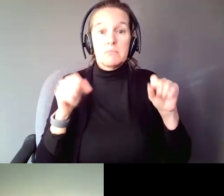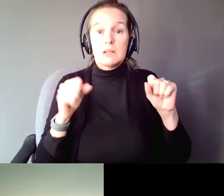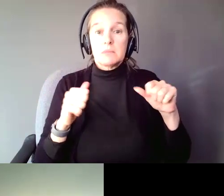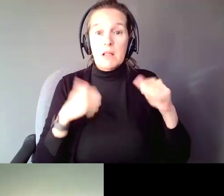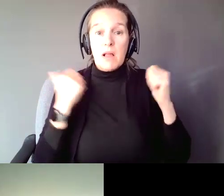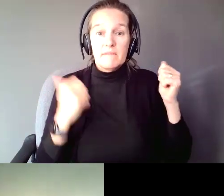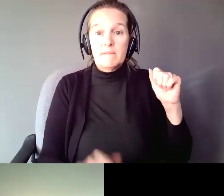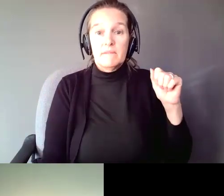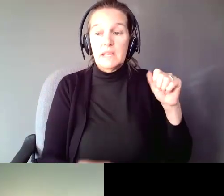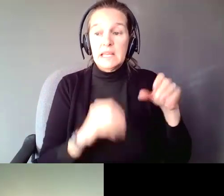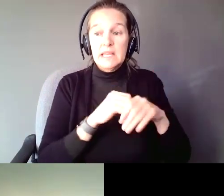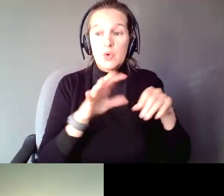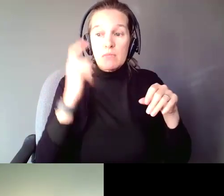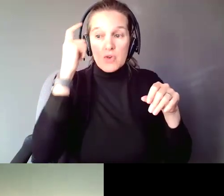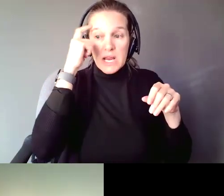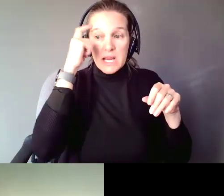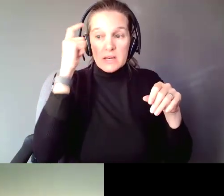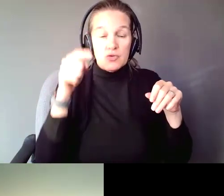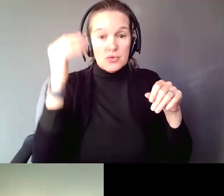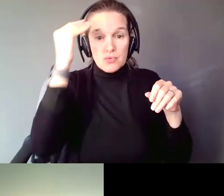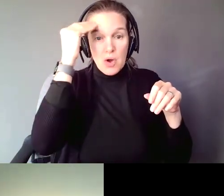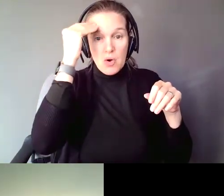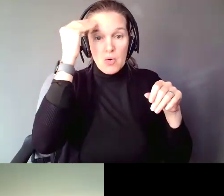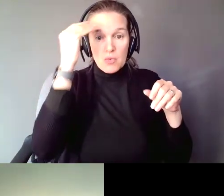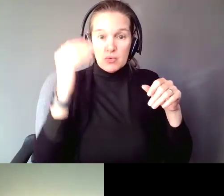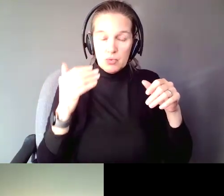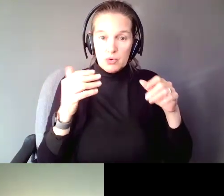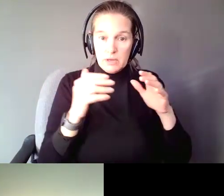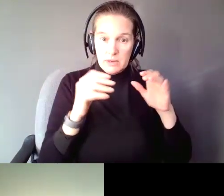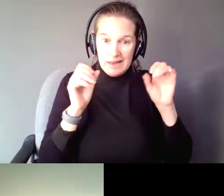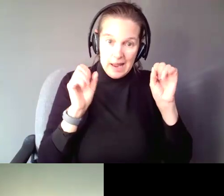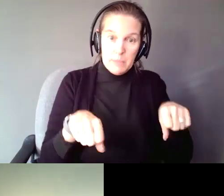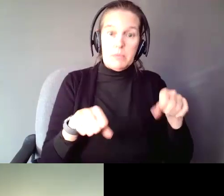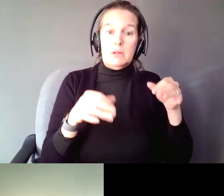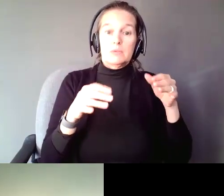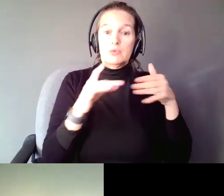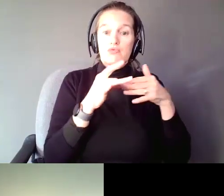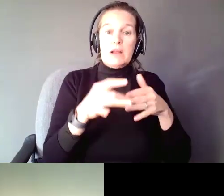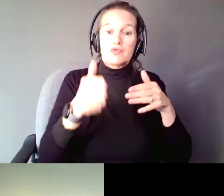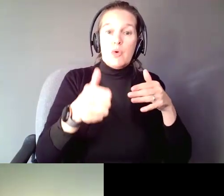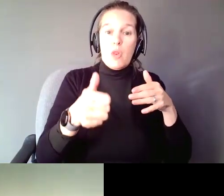do you know you are capable of directing your own life? If the answer to those questions is yes,